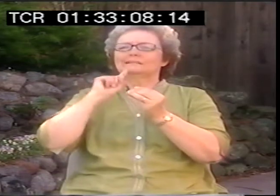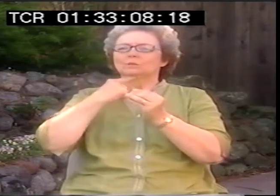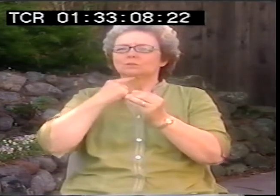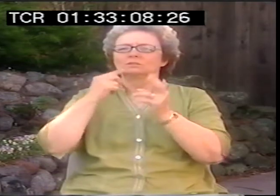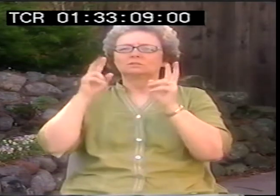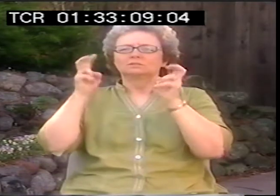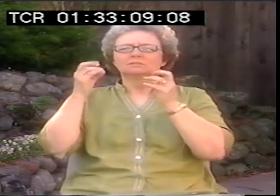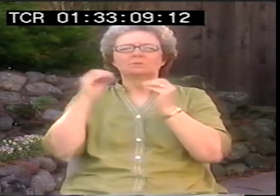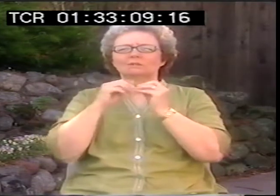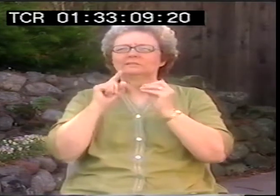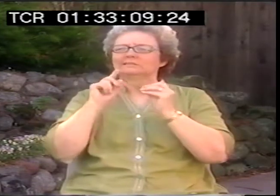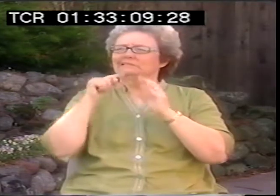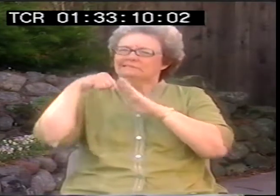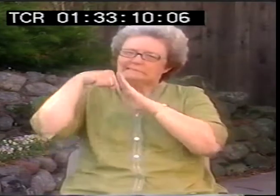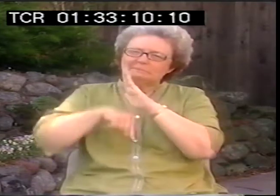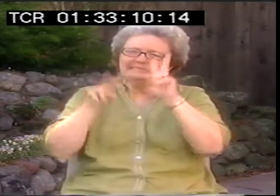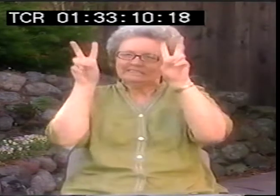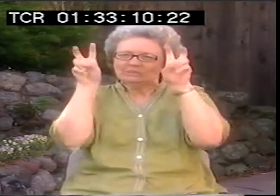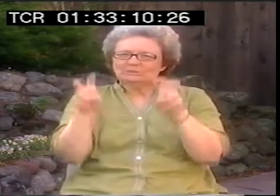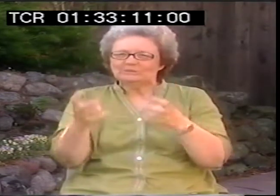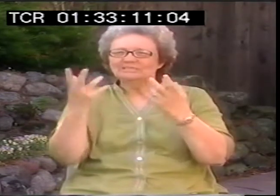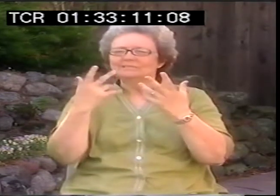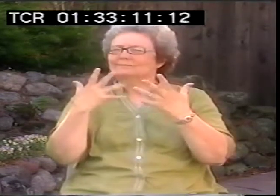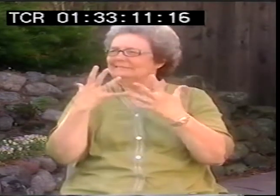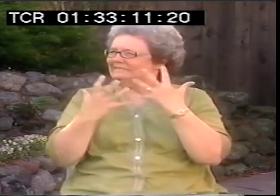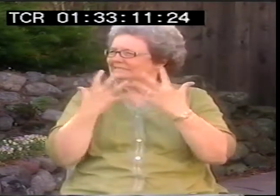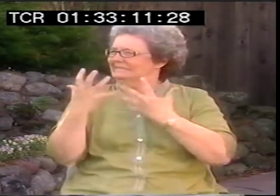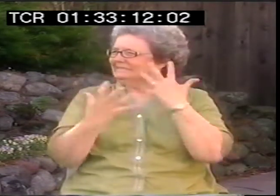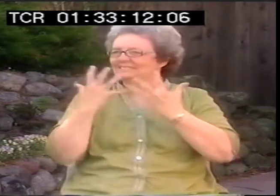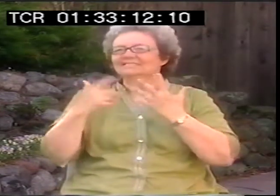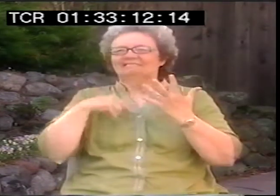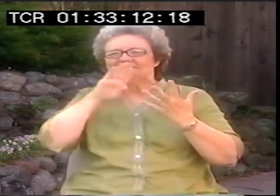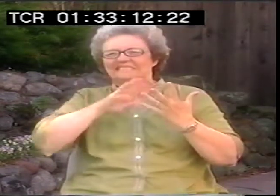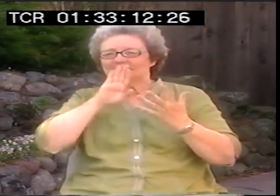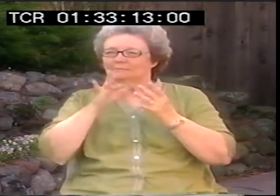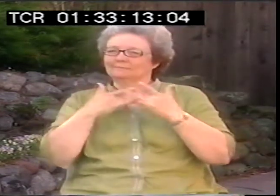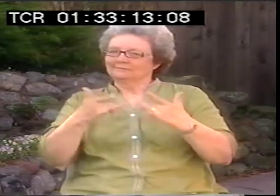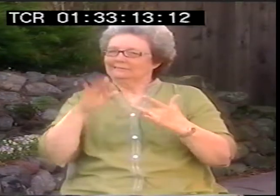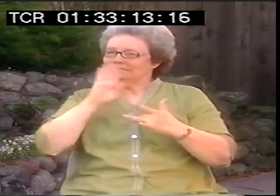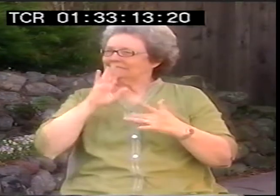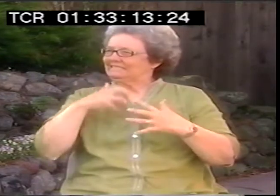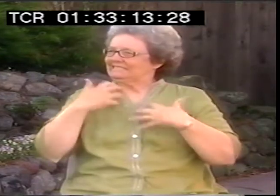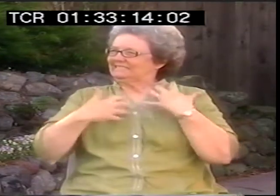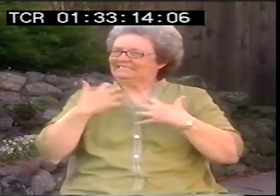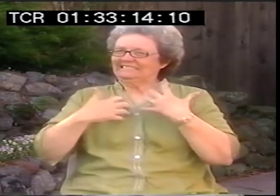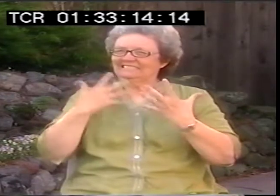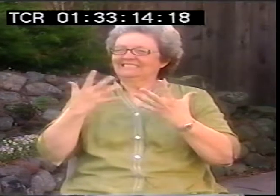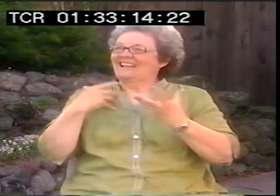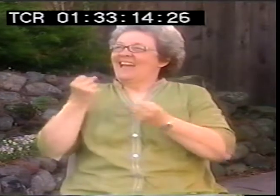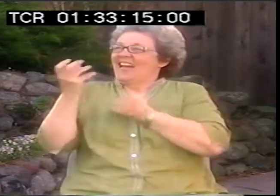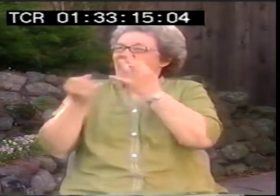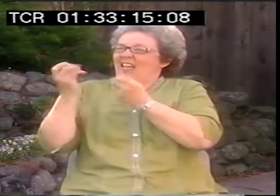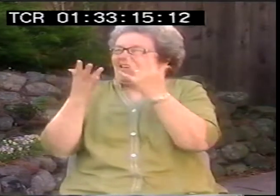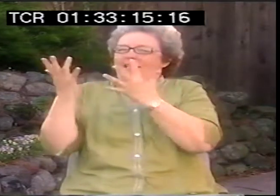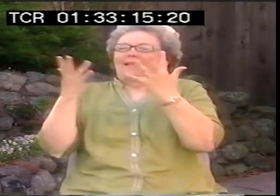There's more serious issues, deep sort of ideas that I want to Sometimes I'm frustrated or angry.